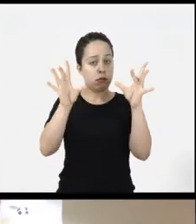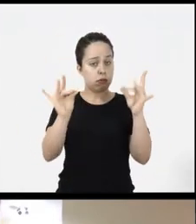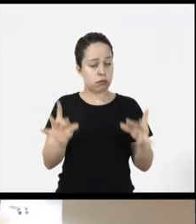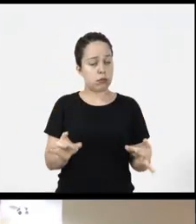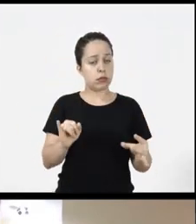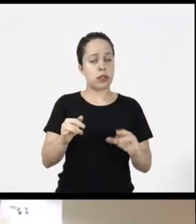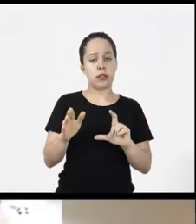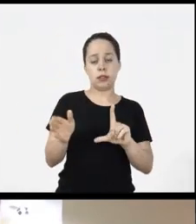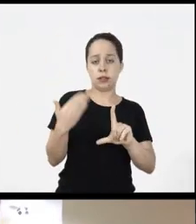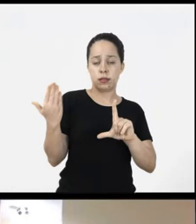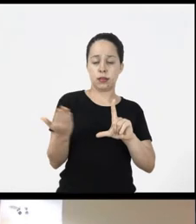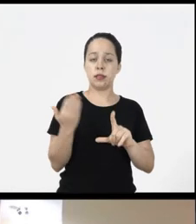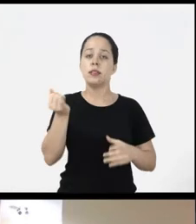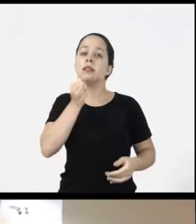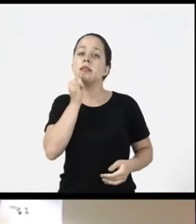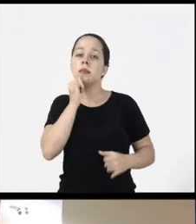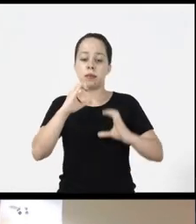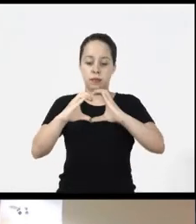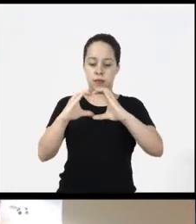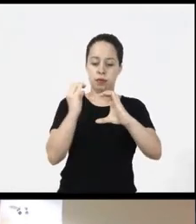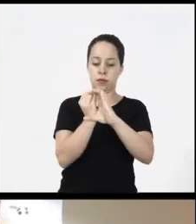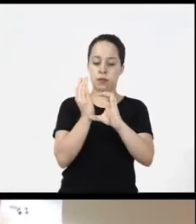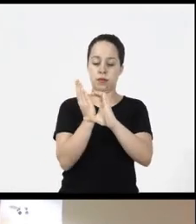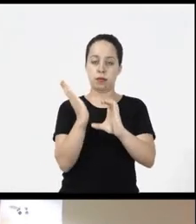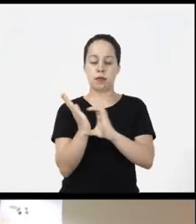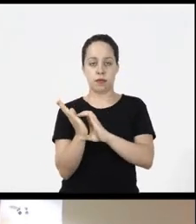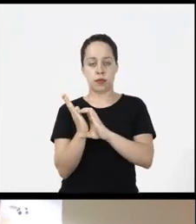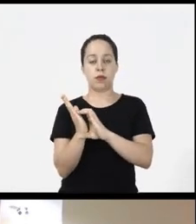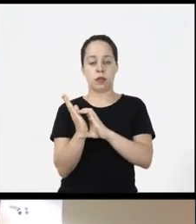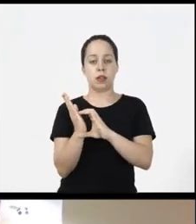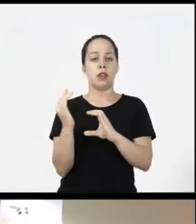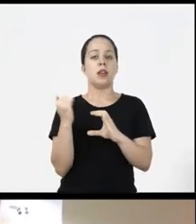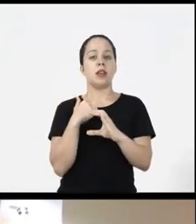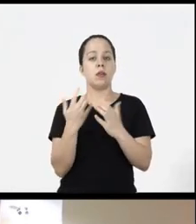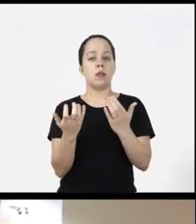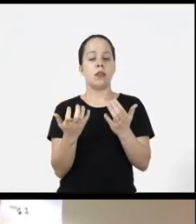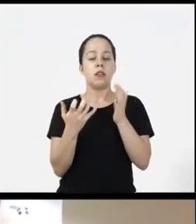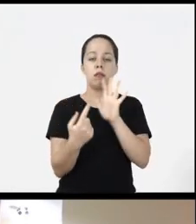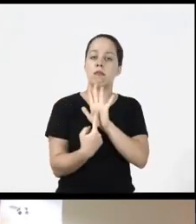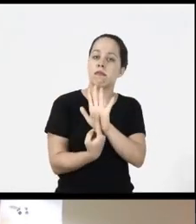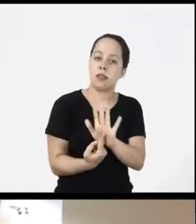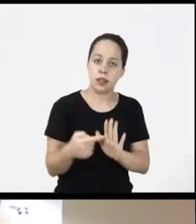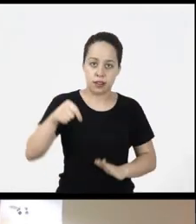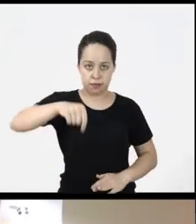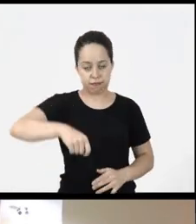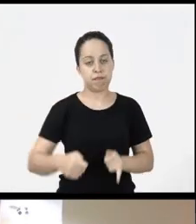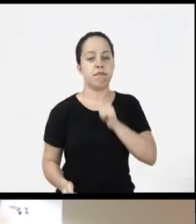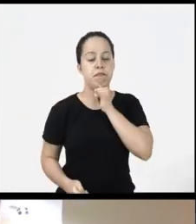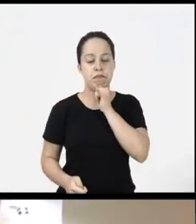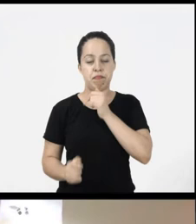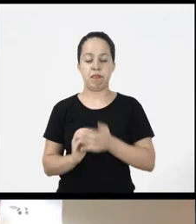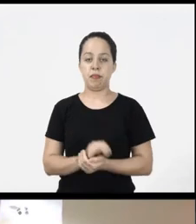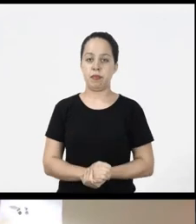slide itself So you can write a graphic for example How is the graph I am presenting here